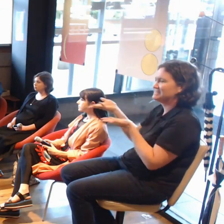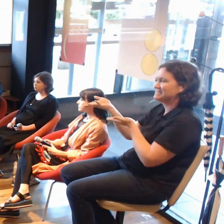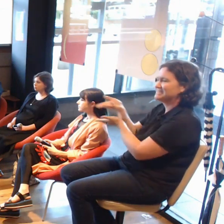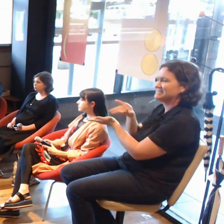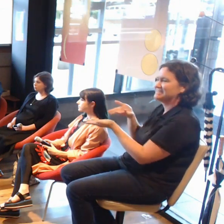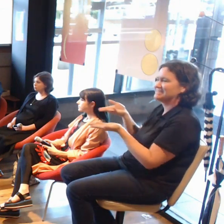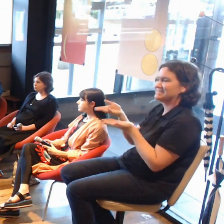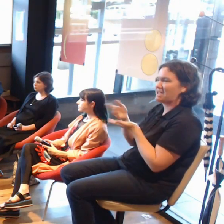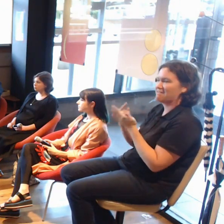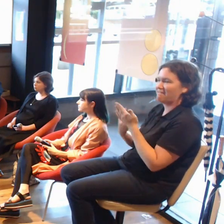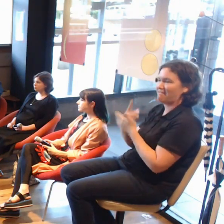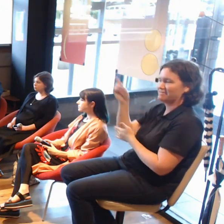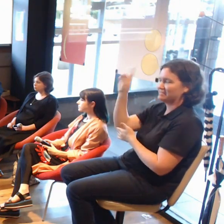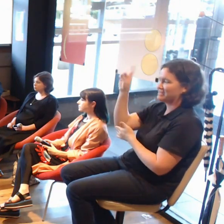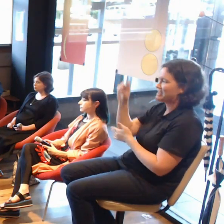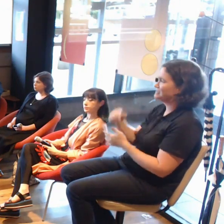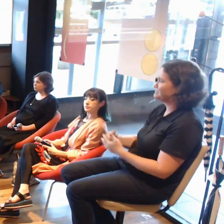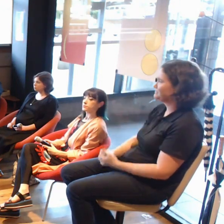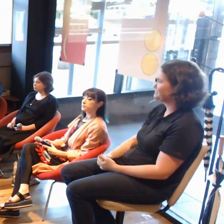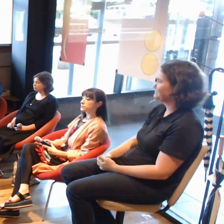Daniel Savage.